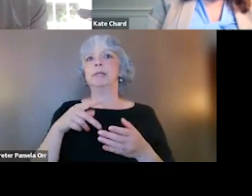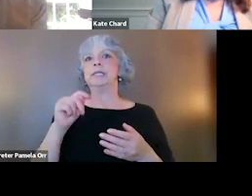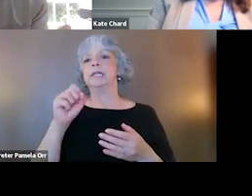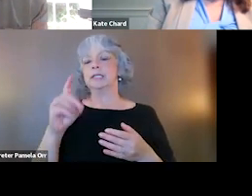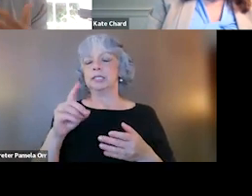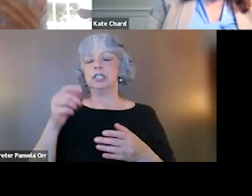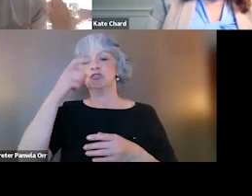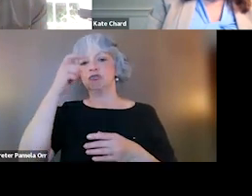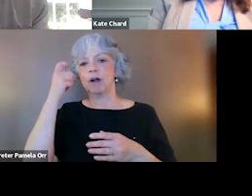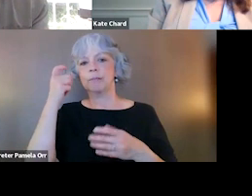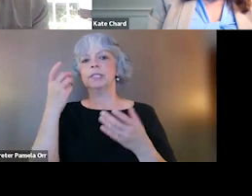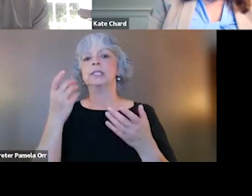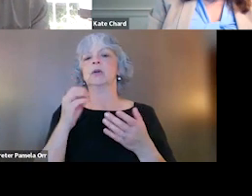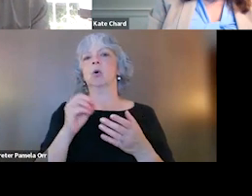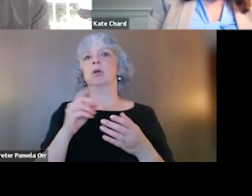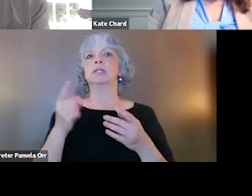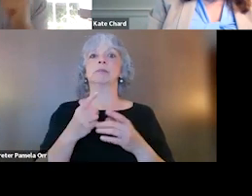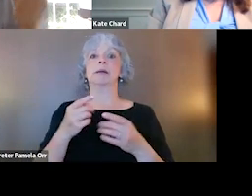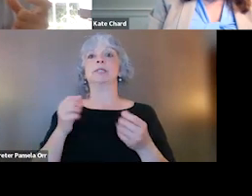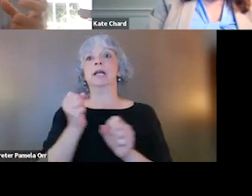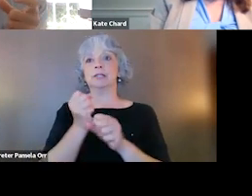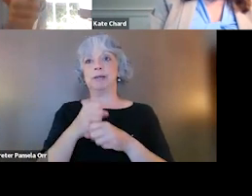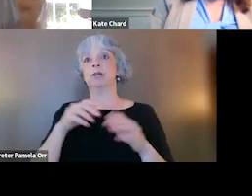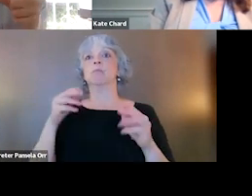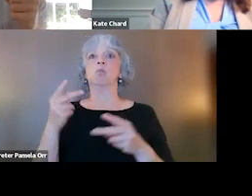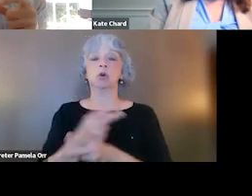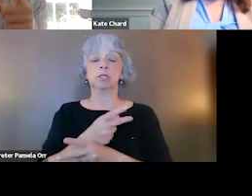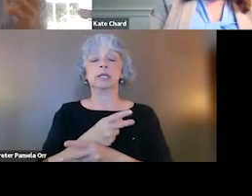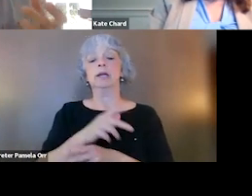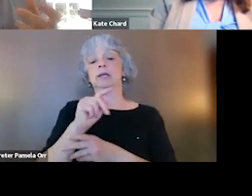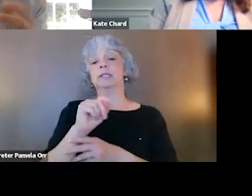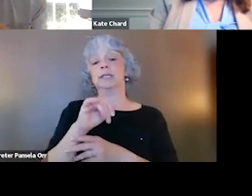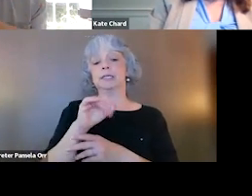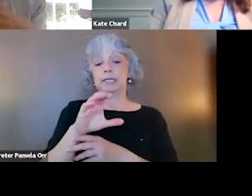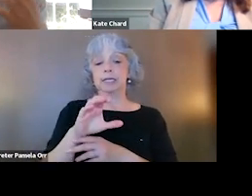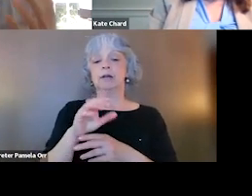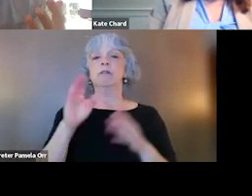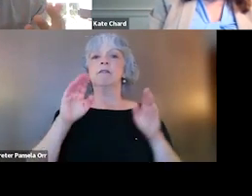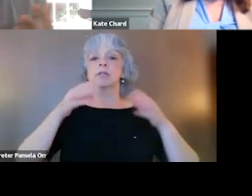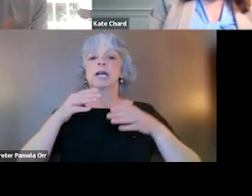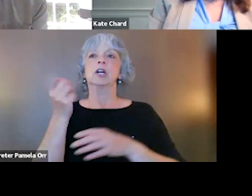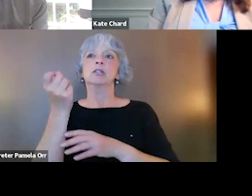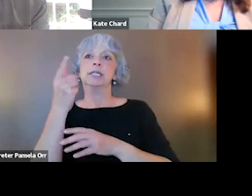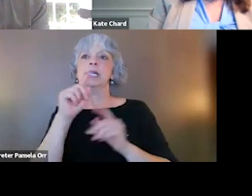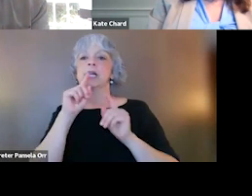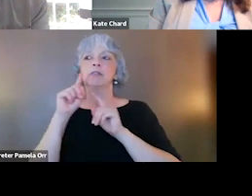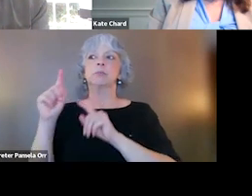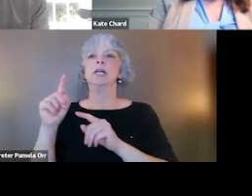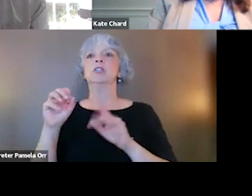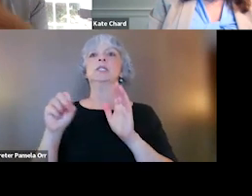or at times have maybe exacerbated them because trauma-informed care focuses on understanding and responding to signs and symptoms of trauma